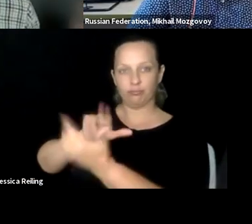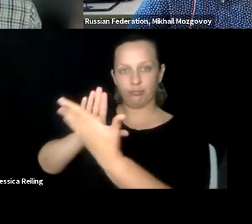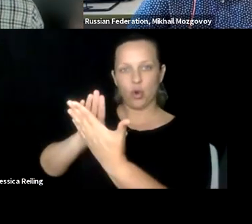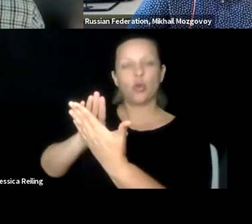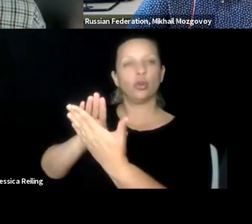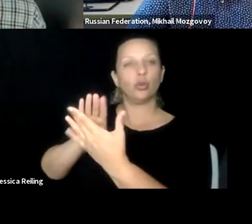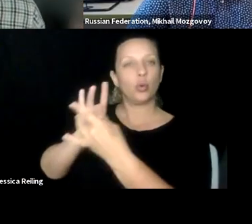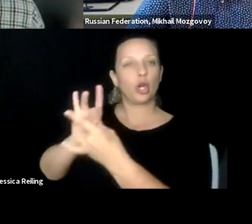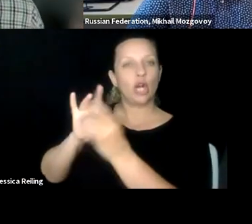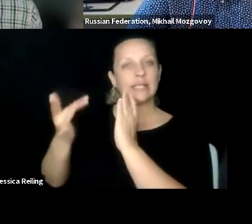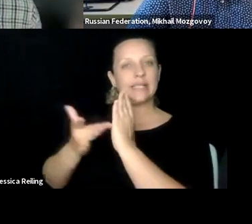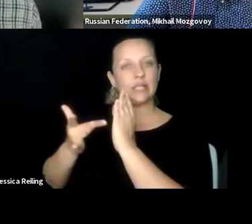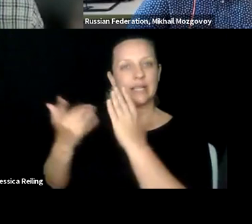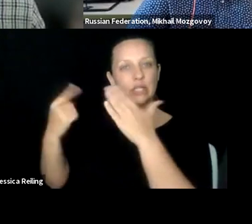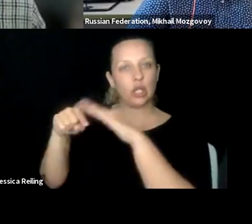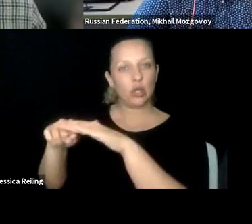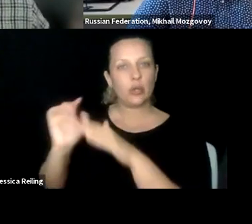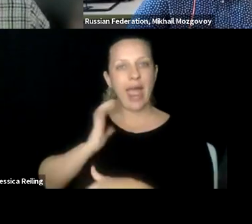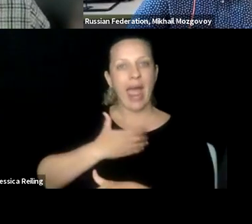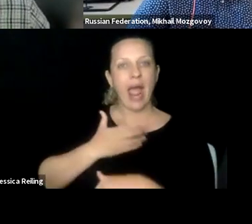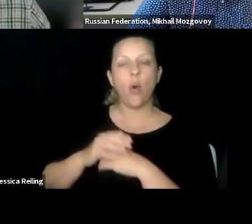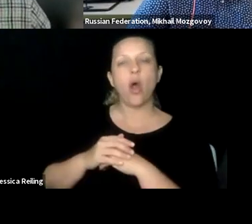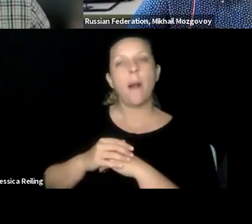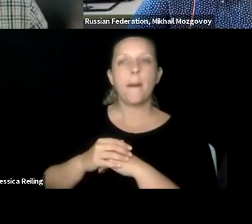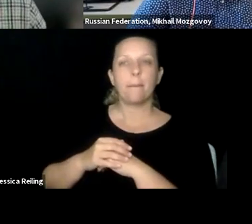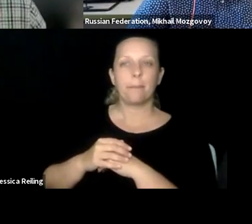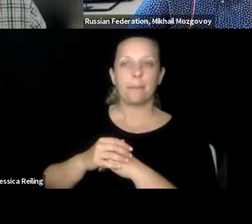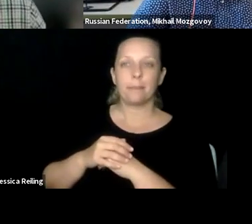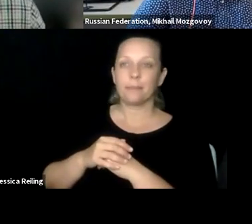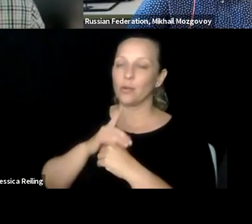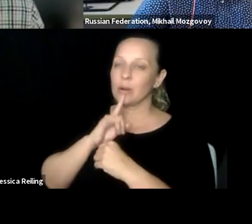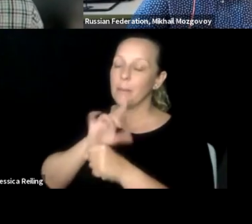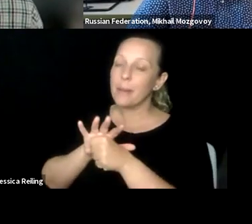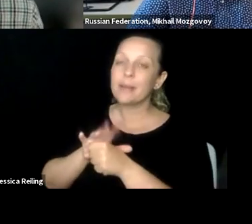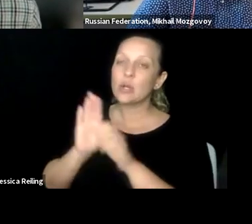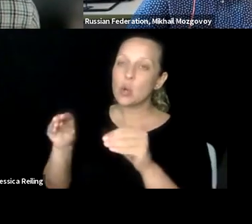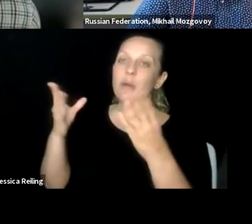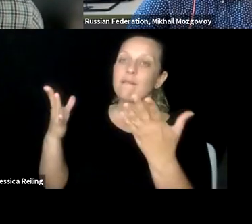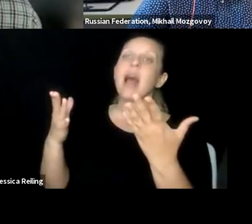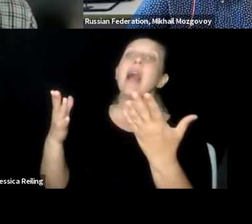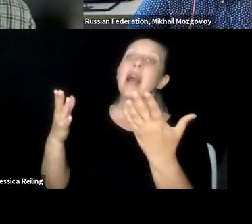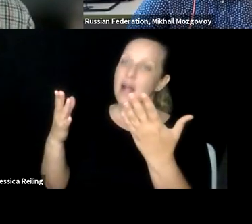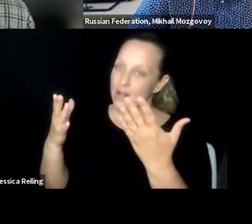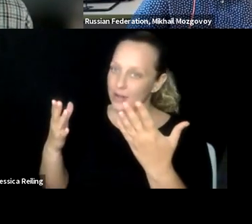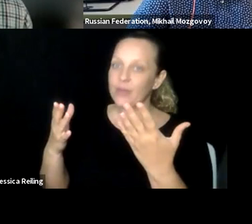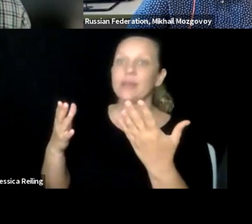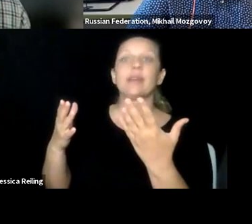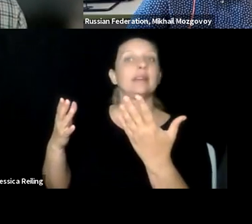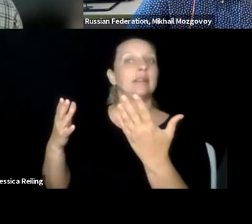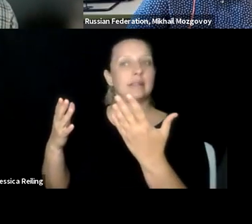In terms of strategy in terms of digitalization and inclusion, for